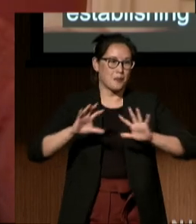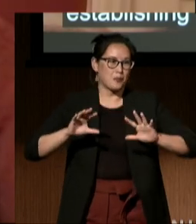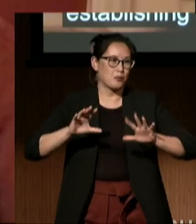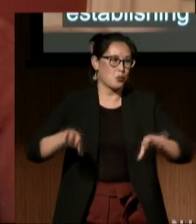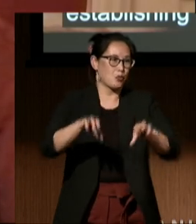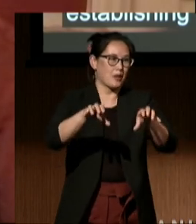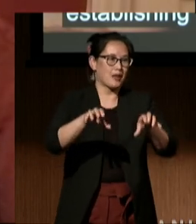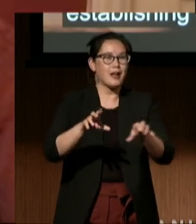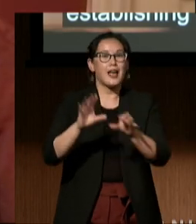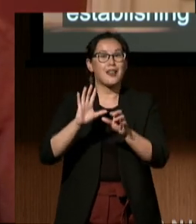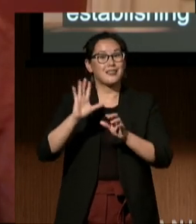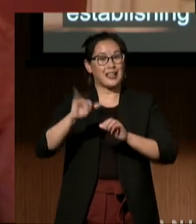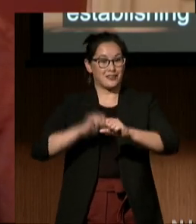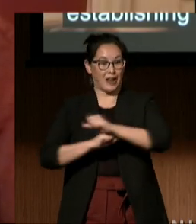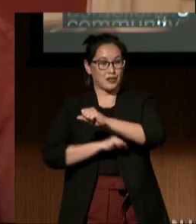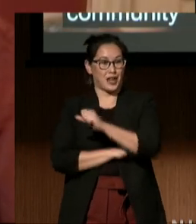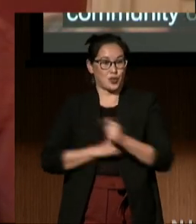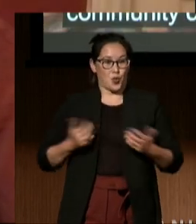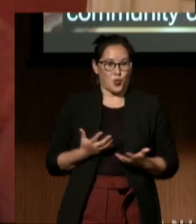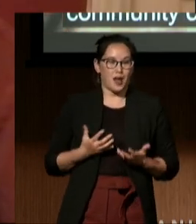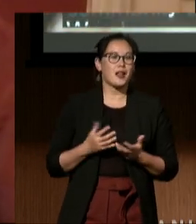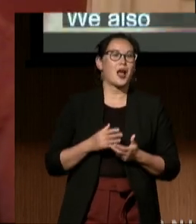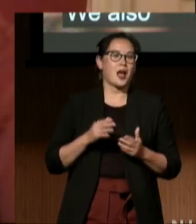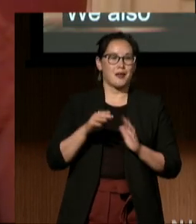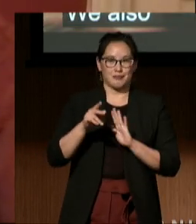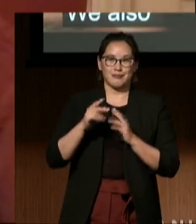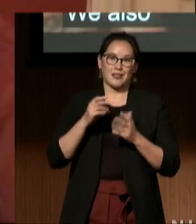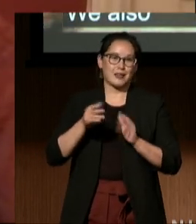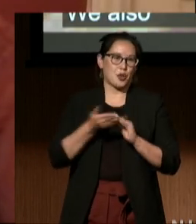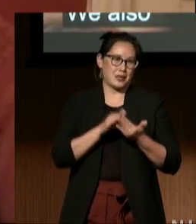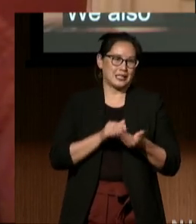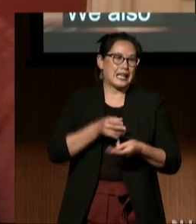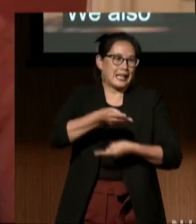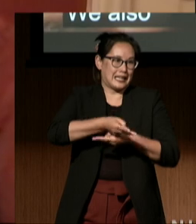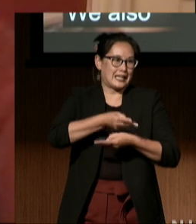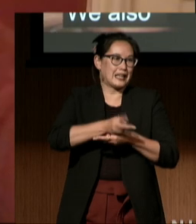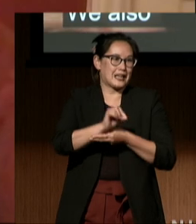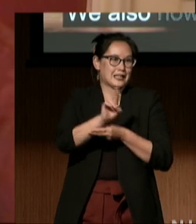We also now have outwardly open disabled people